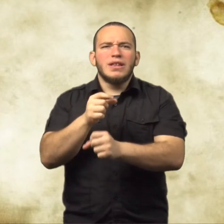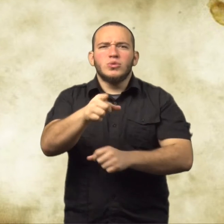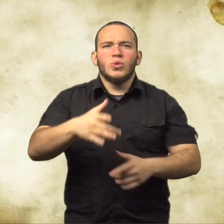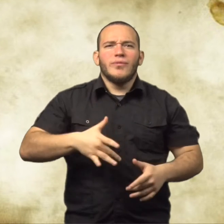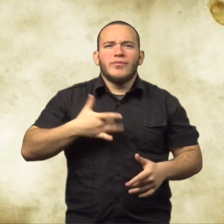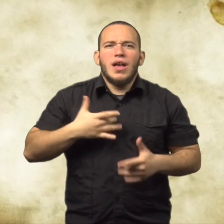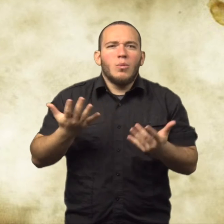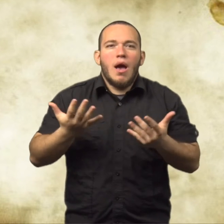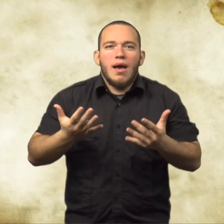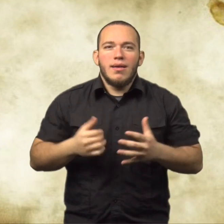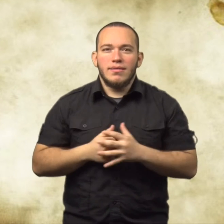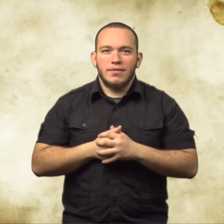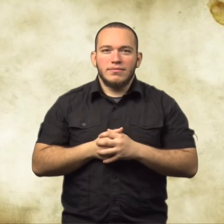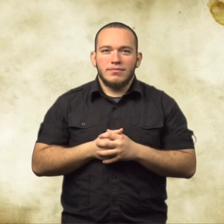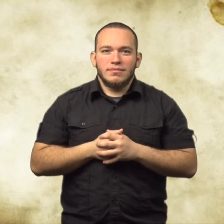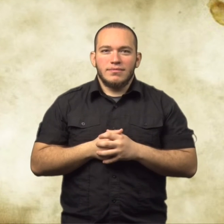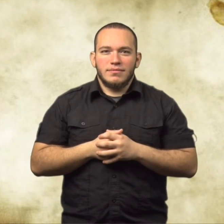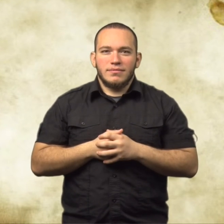When you look at the ocean how do you feel?